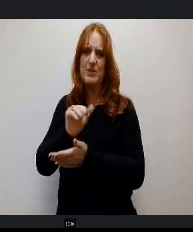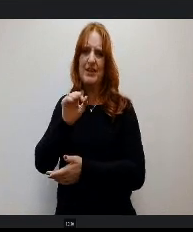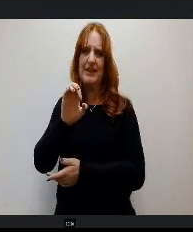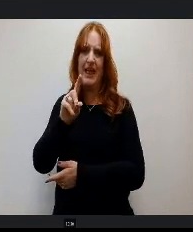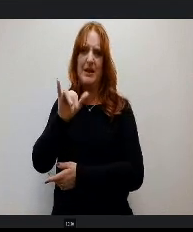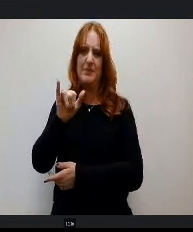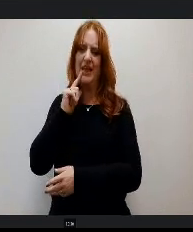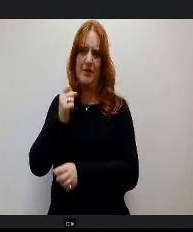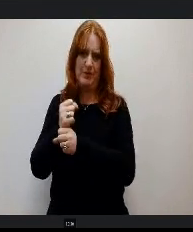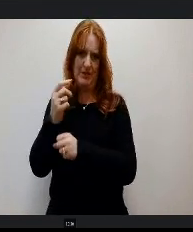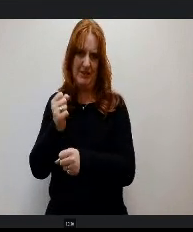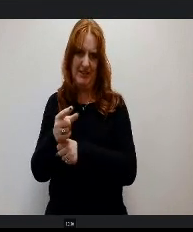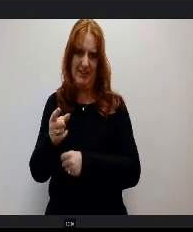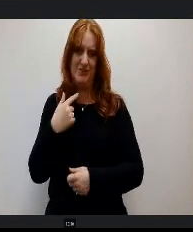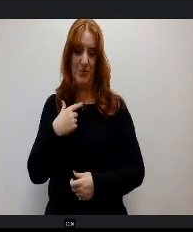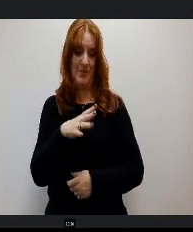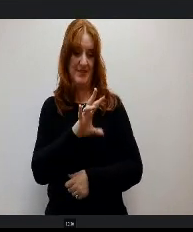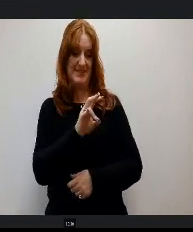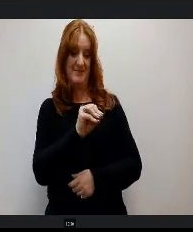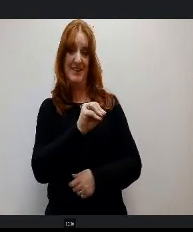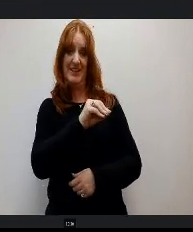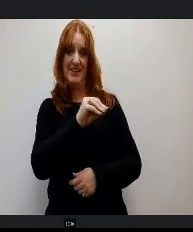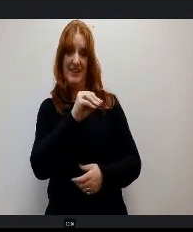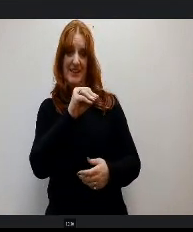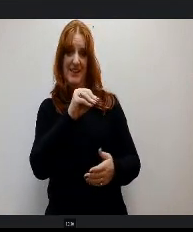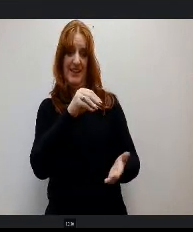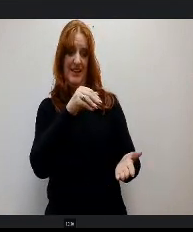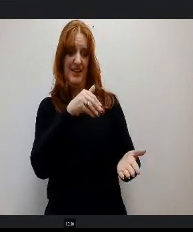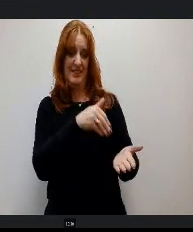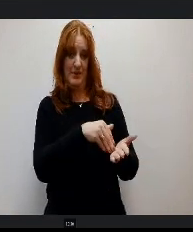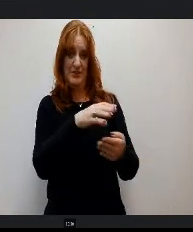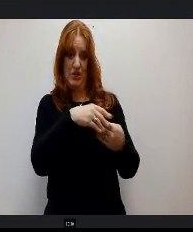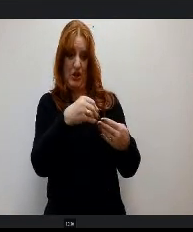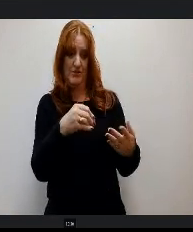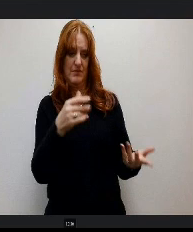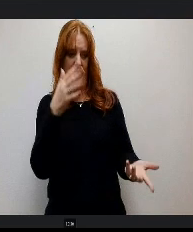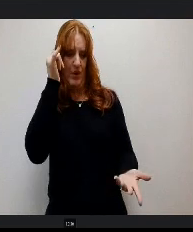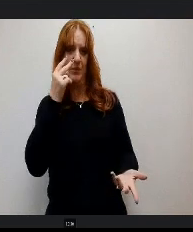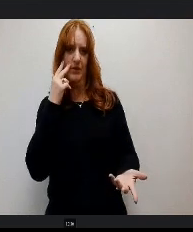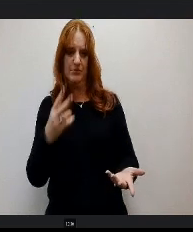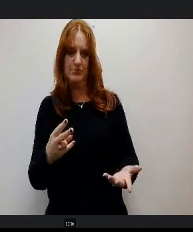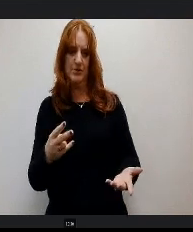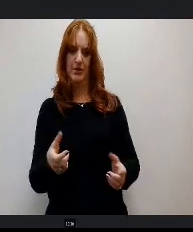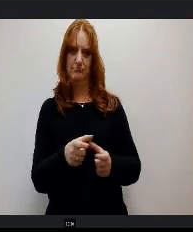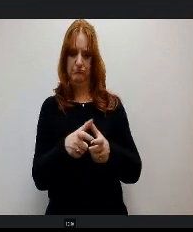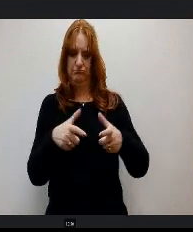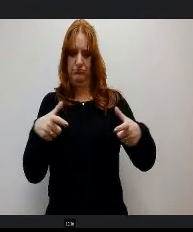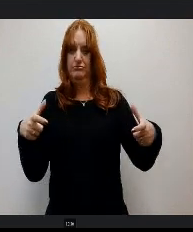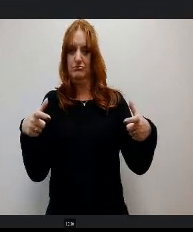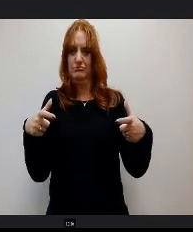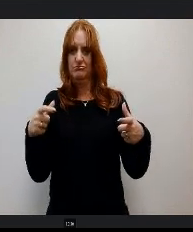So that $70,000 in funding is why we're seeing that growth this year. We had such a demand from district